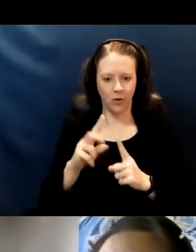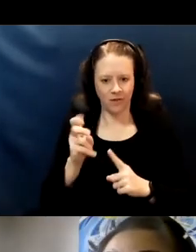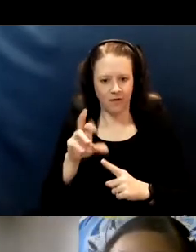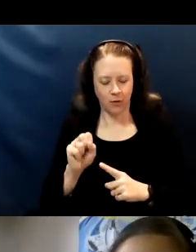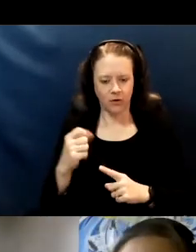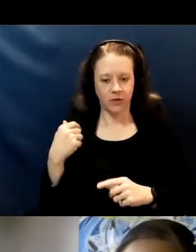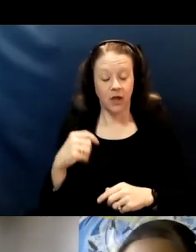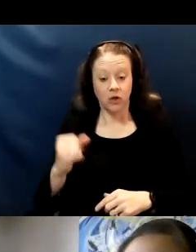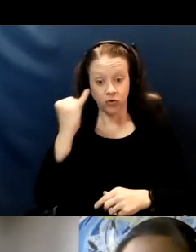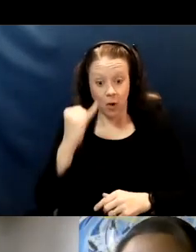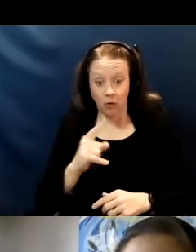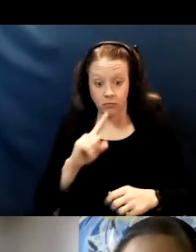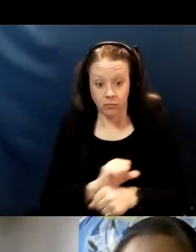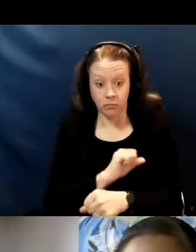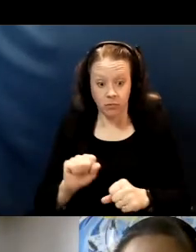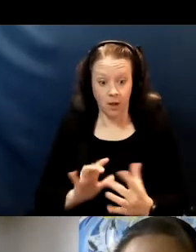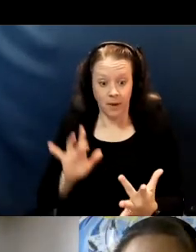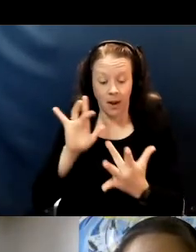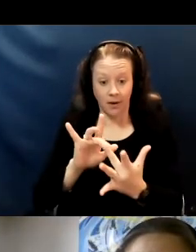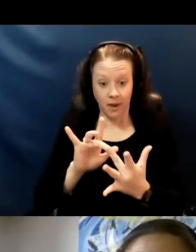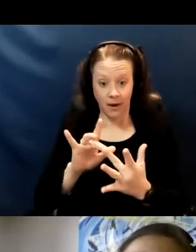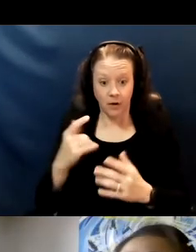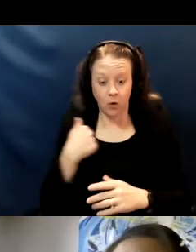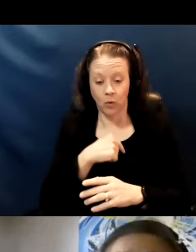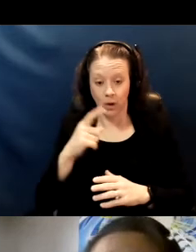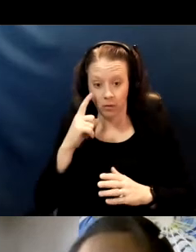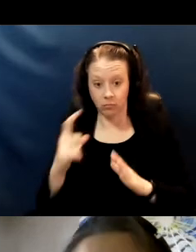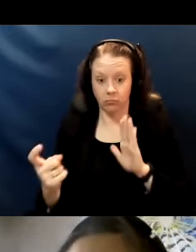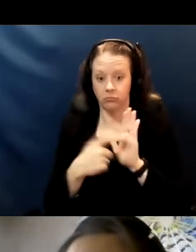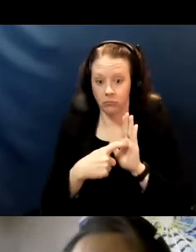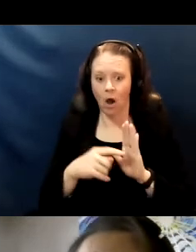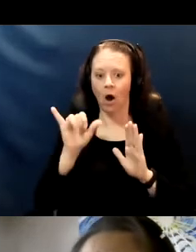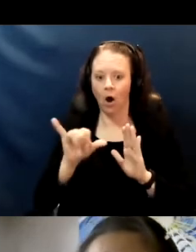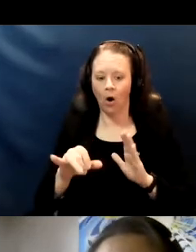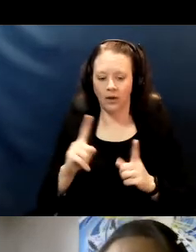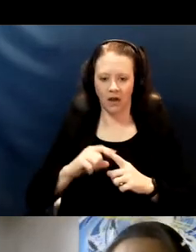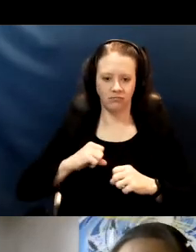if we ever come in contact with it. And there are a lot of questions about the vaccine